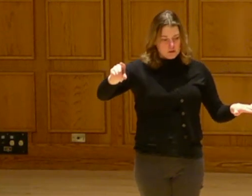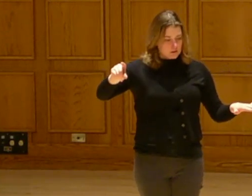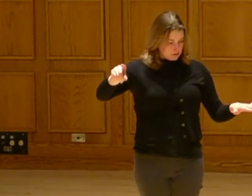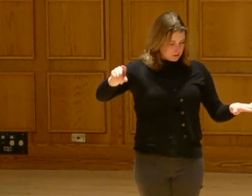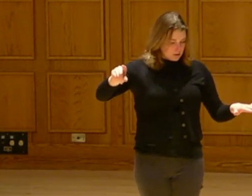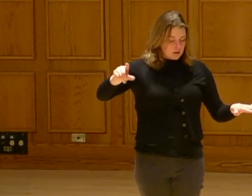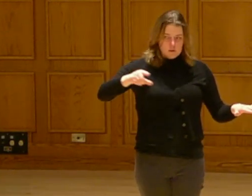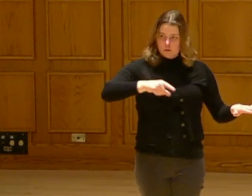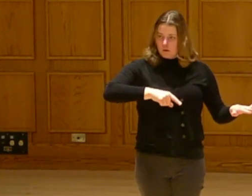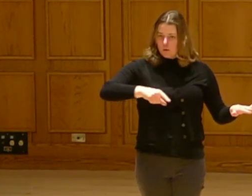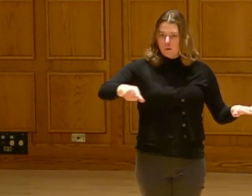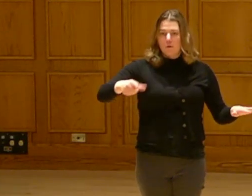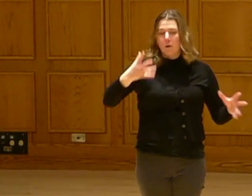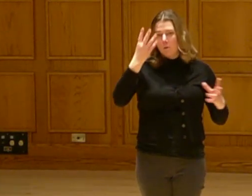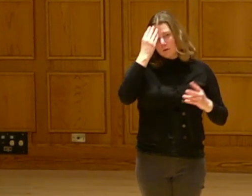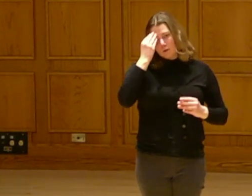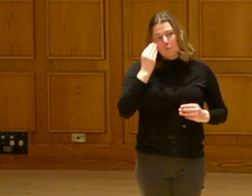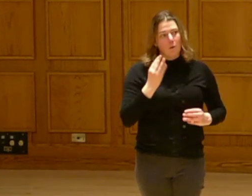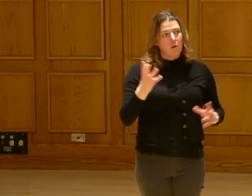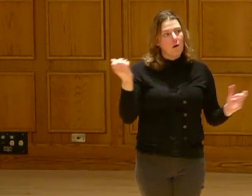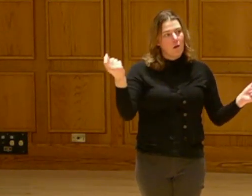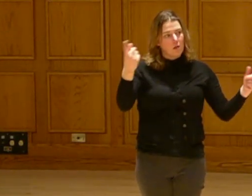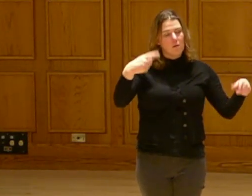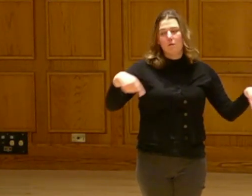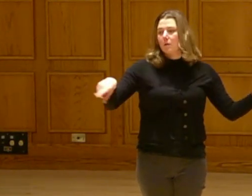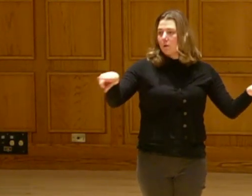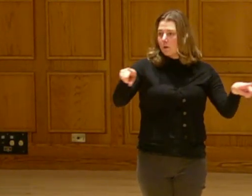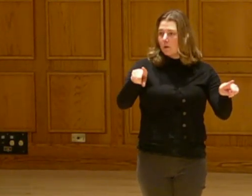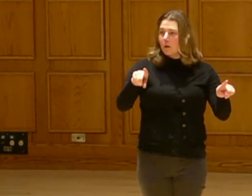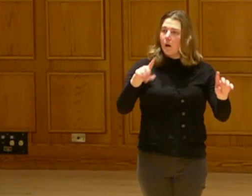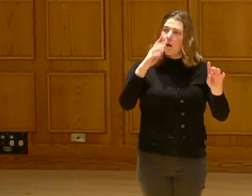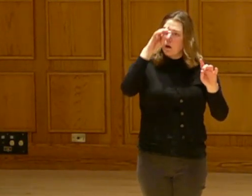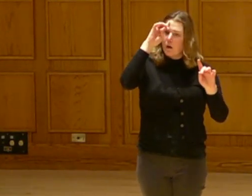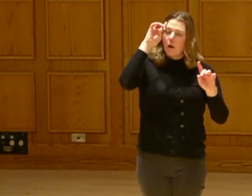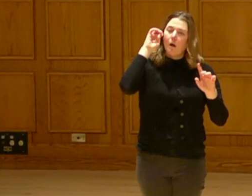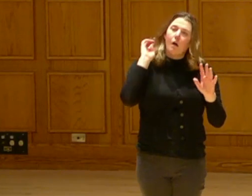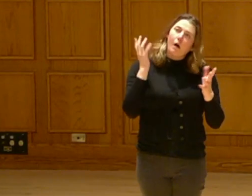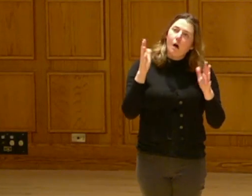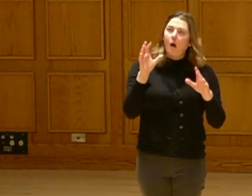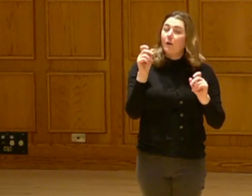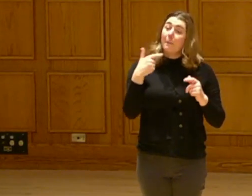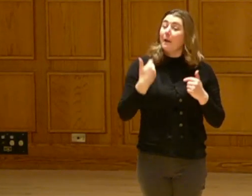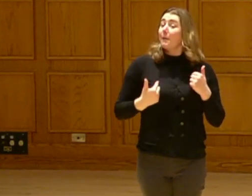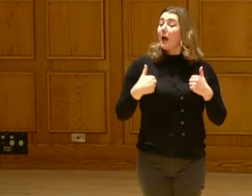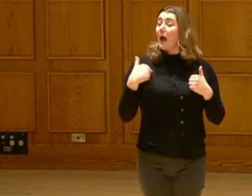What I'm hoping to impart on all of you is not just that, you know, okay, maybe I'm not going to experience it.